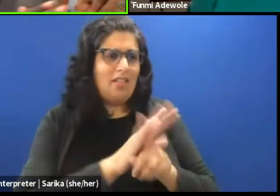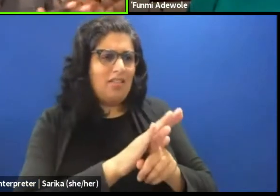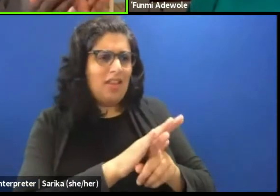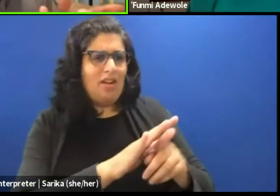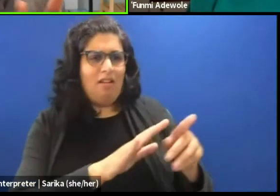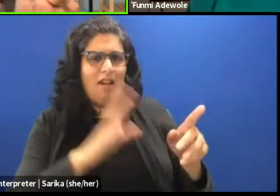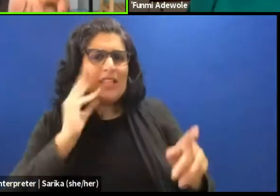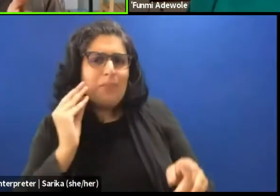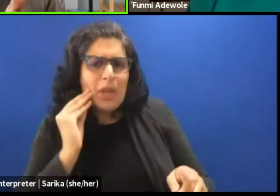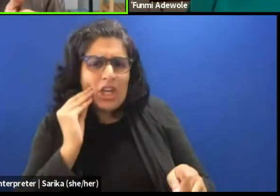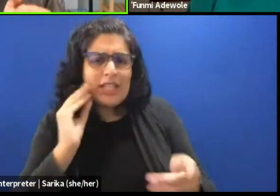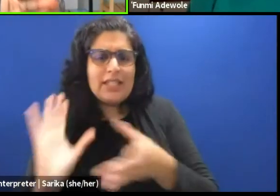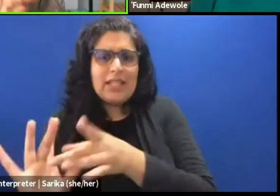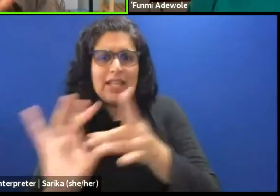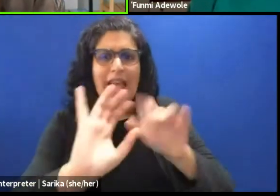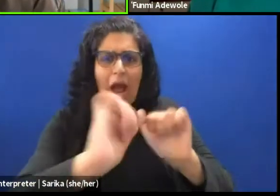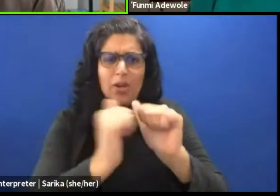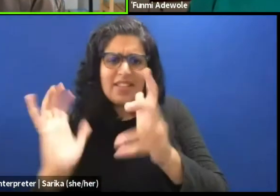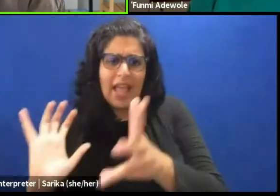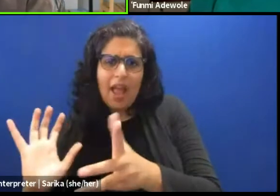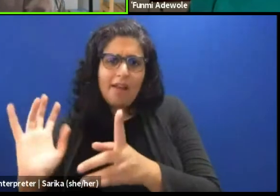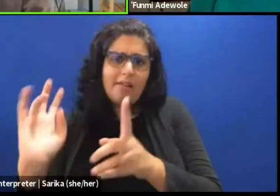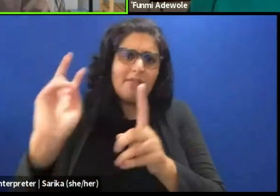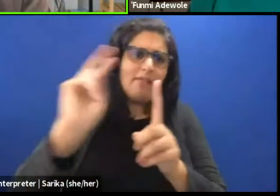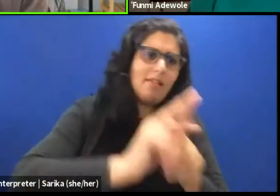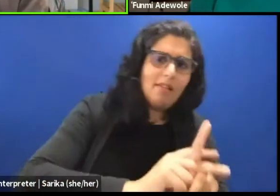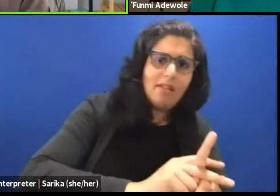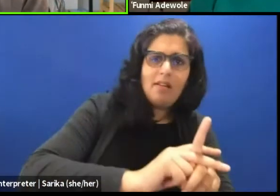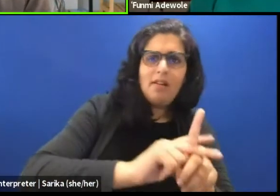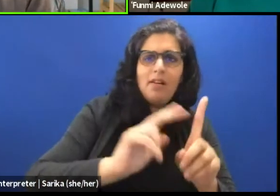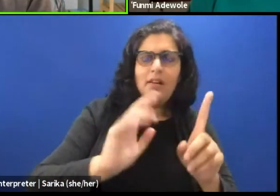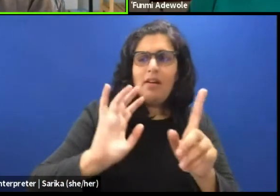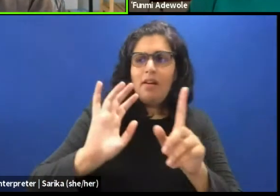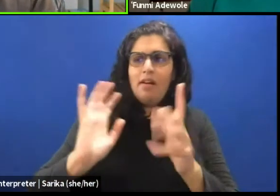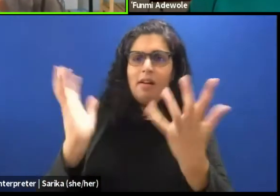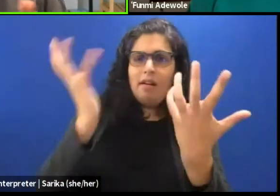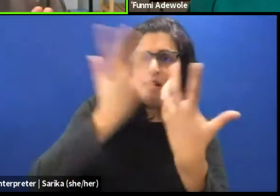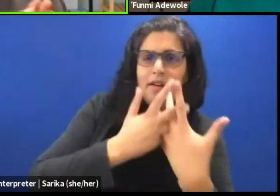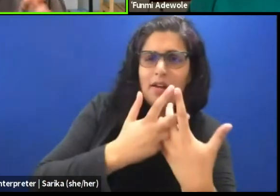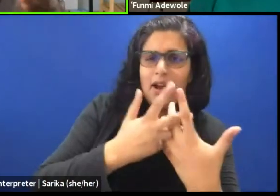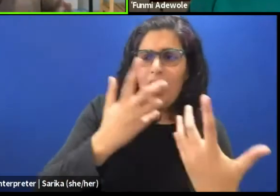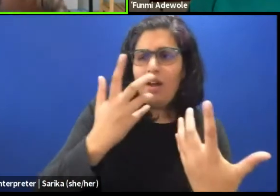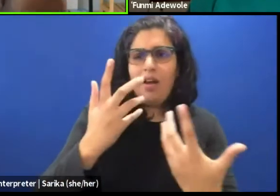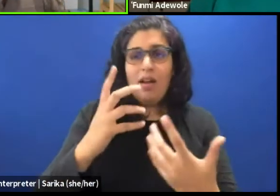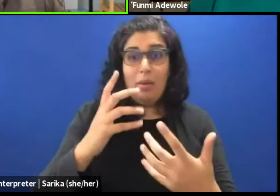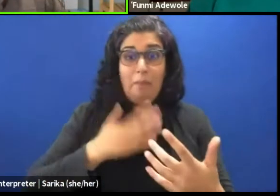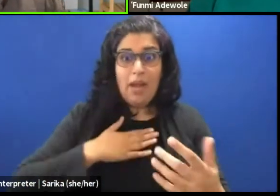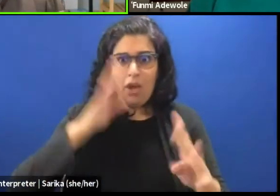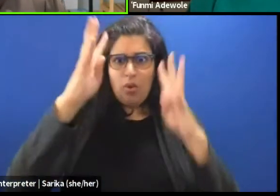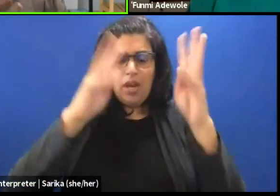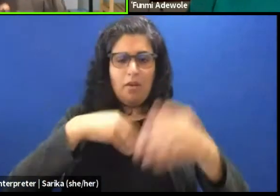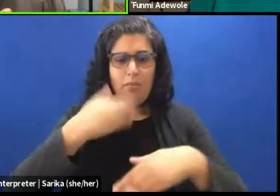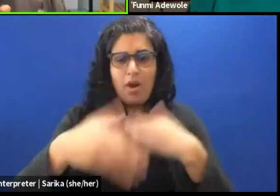how does that shape the devising and the creative process for me? So I'm coming at it not necessarily